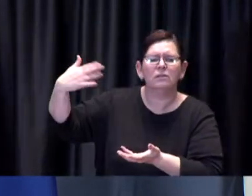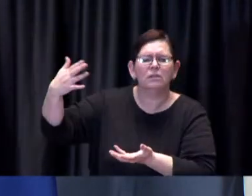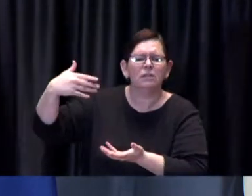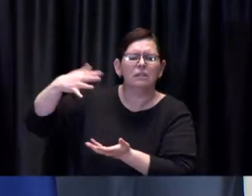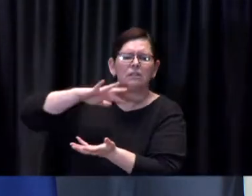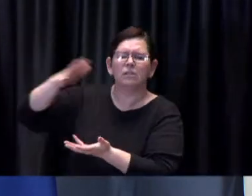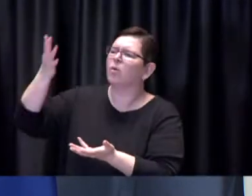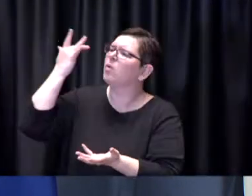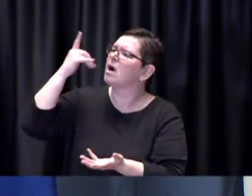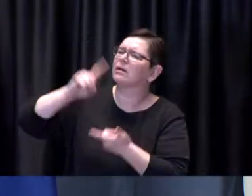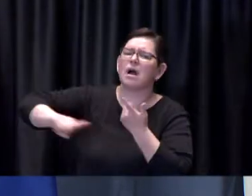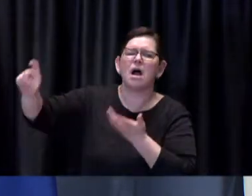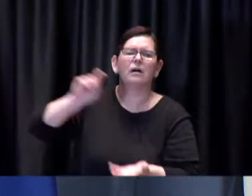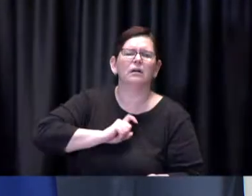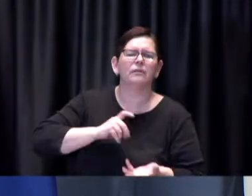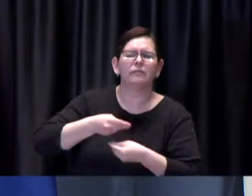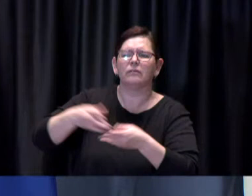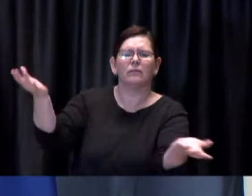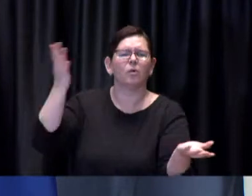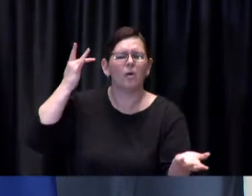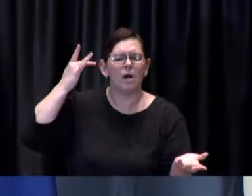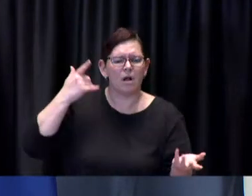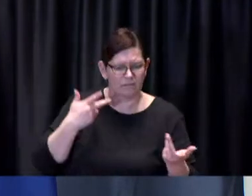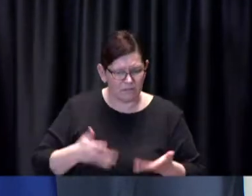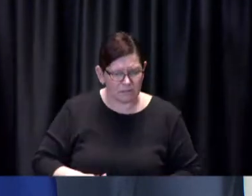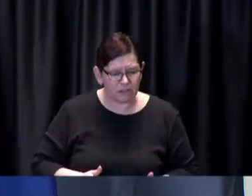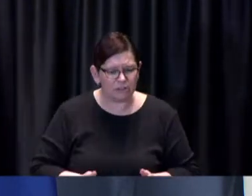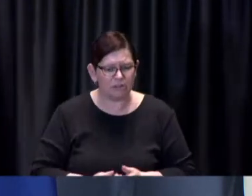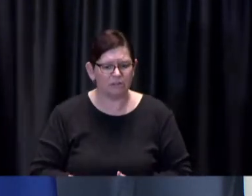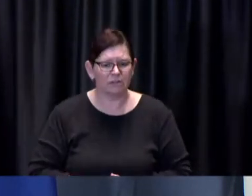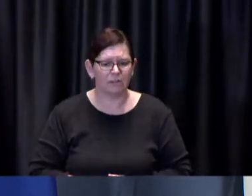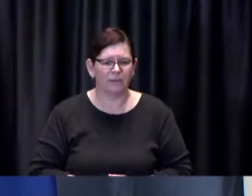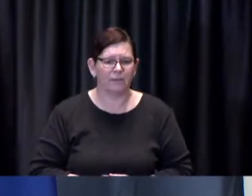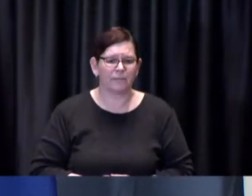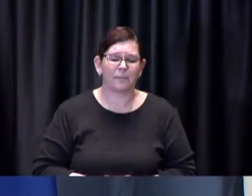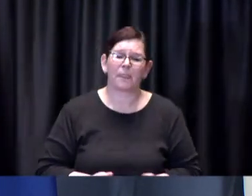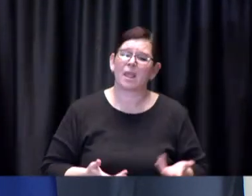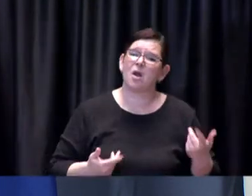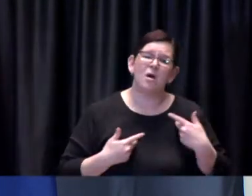Mayor Tory: We've had many discussions about a supply and the Chief Pegg has probably been involved in more of those at